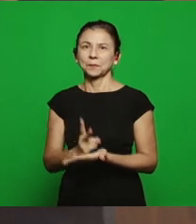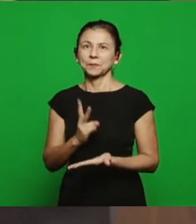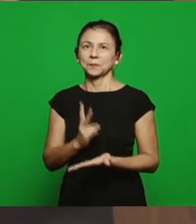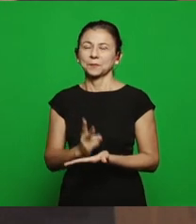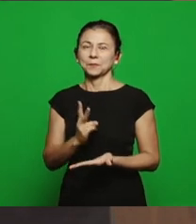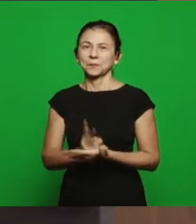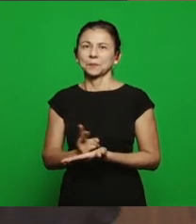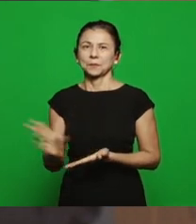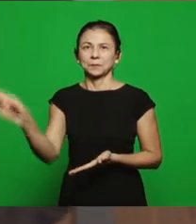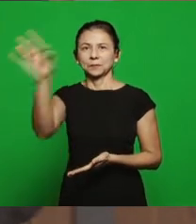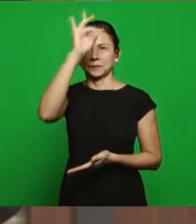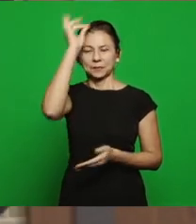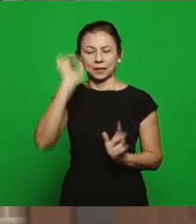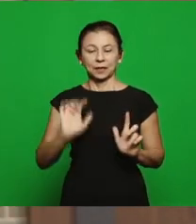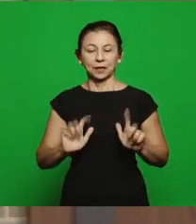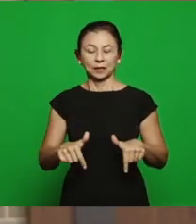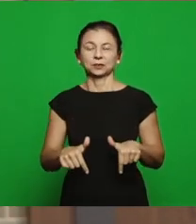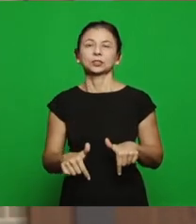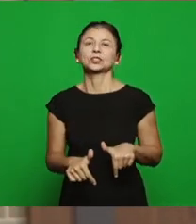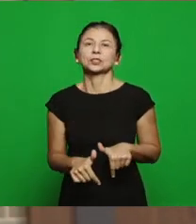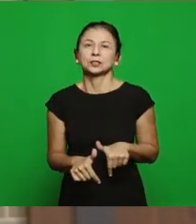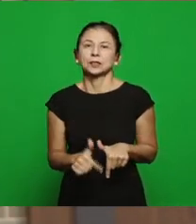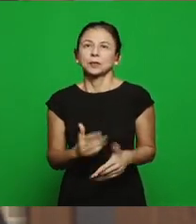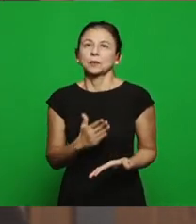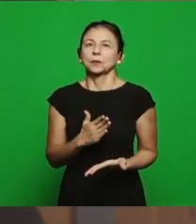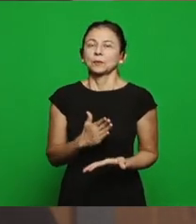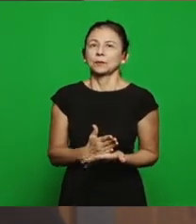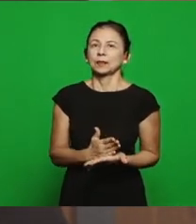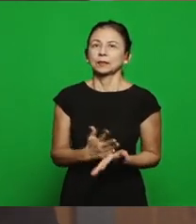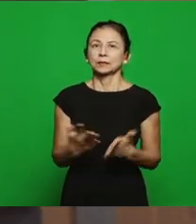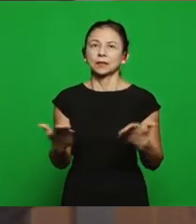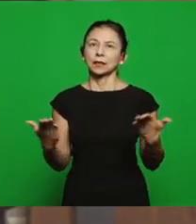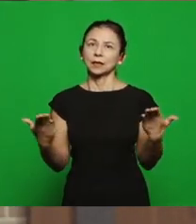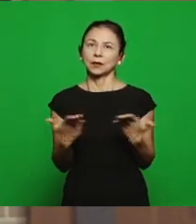detail there is an emphasis on the spirit of